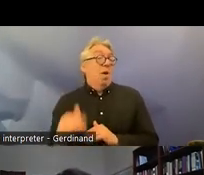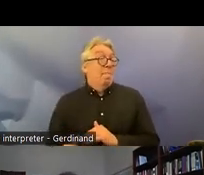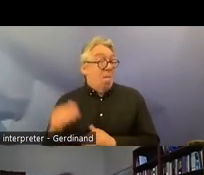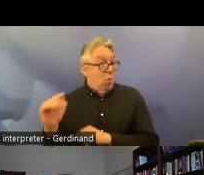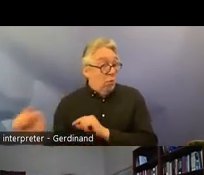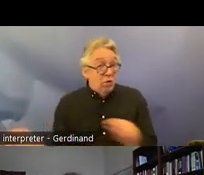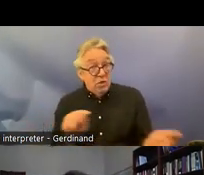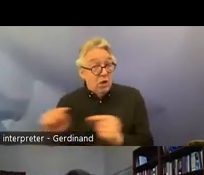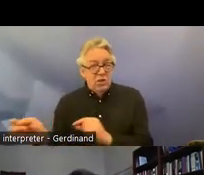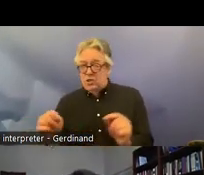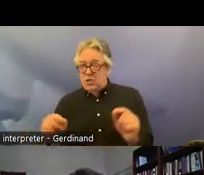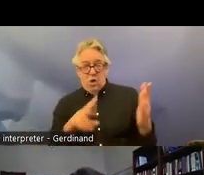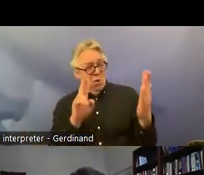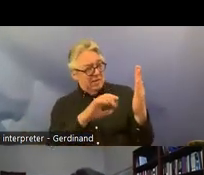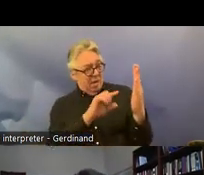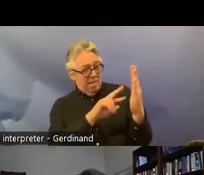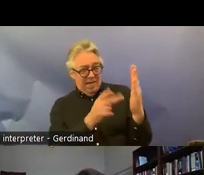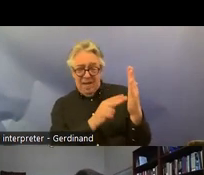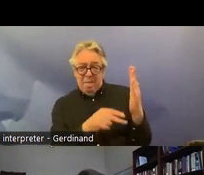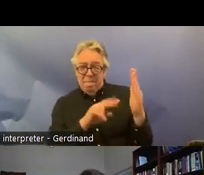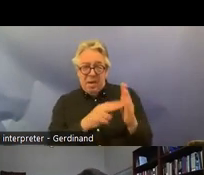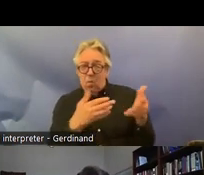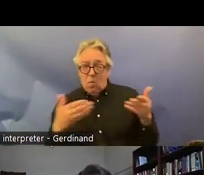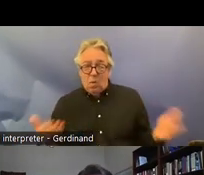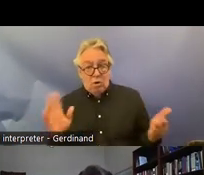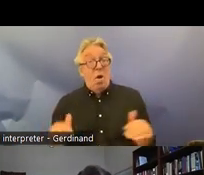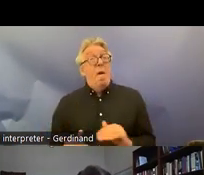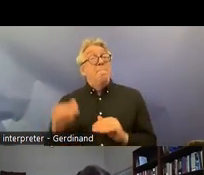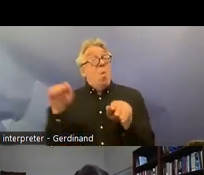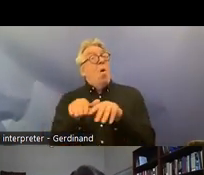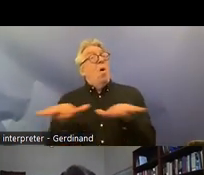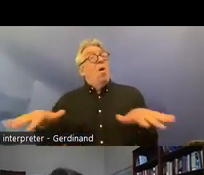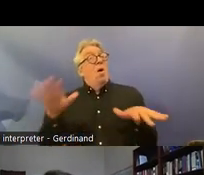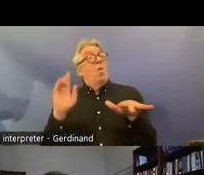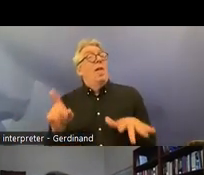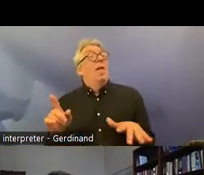entails and more actors will simply contribute to developing the awareness